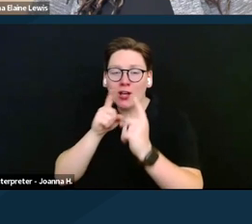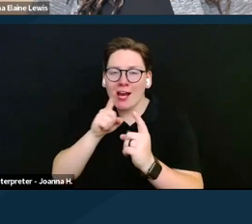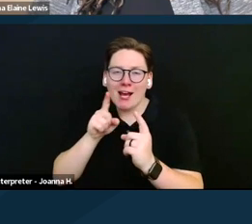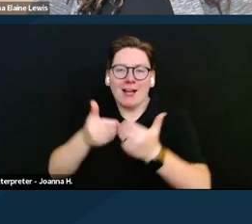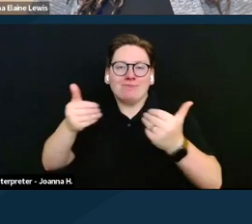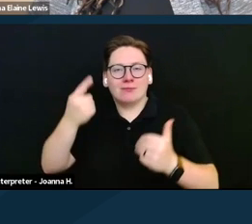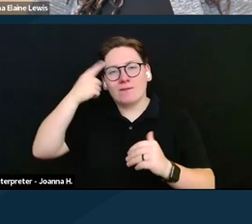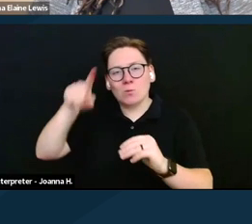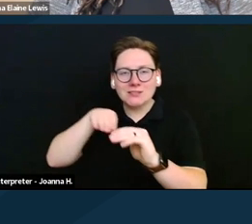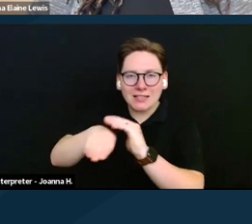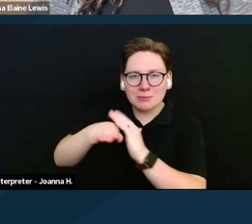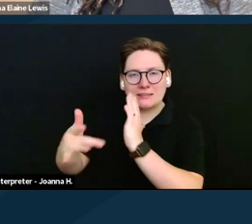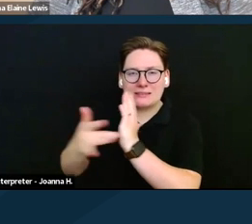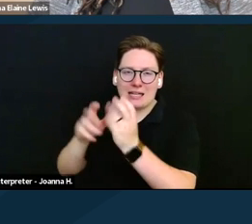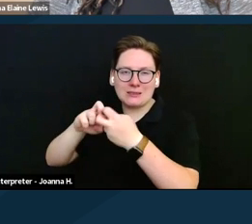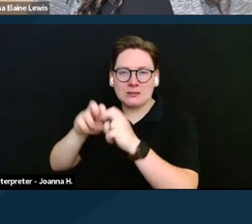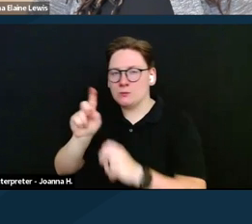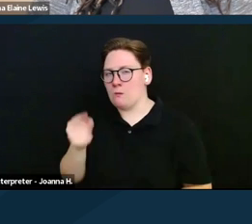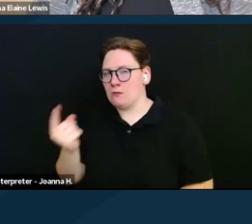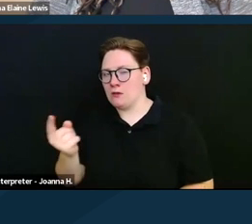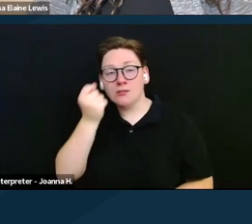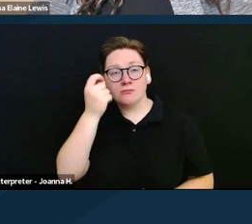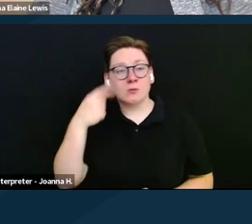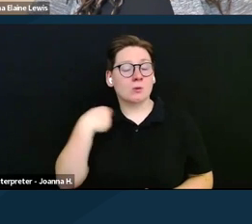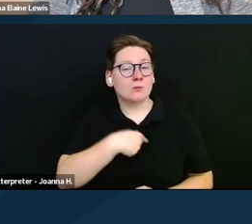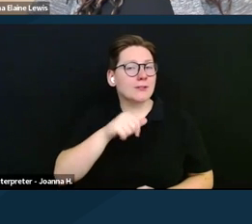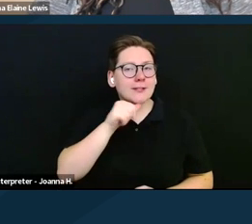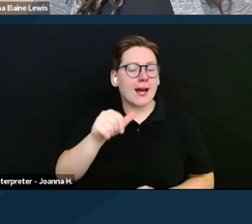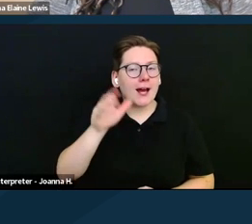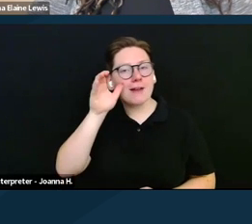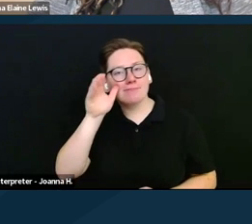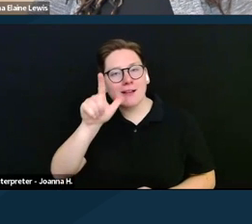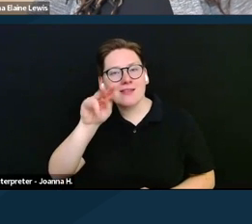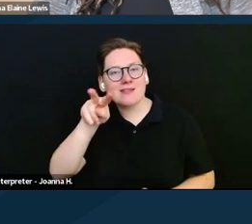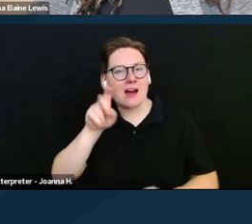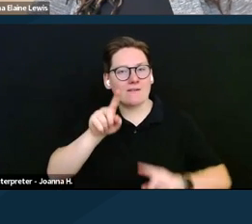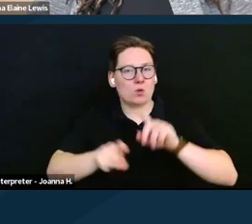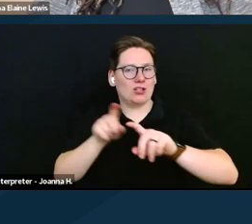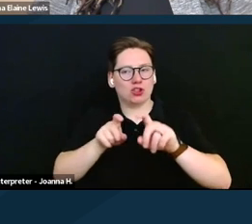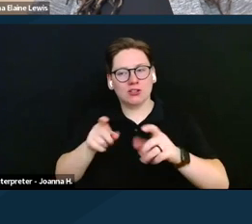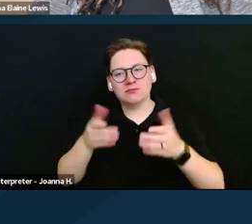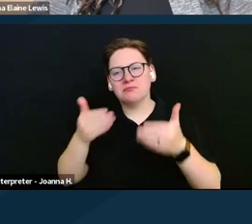We're also not taking live questions, so we ask that you use the Q&A.